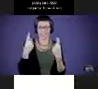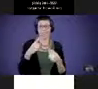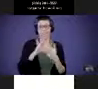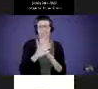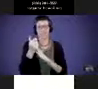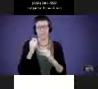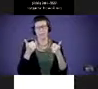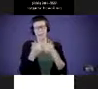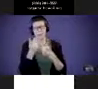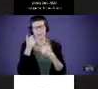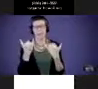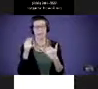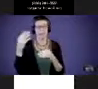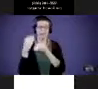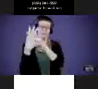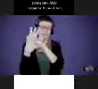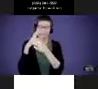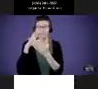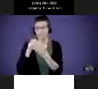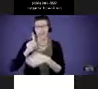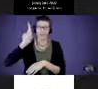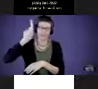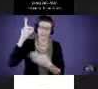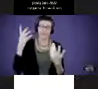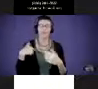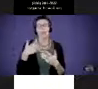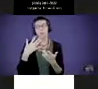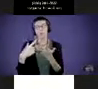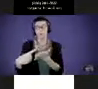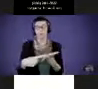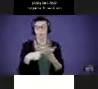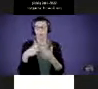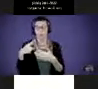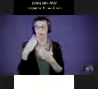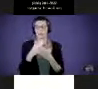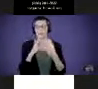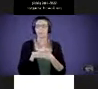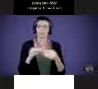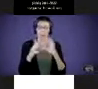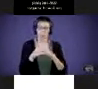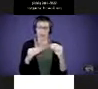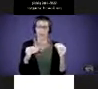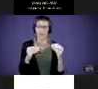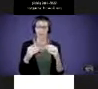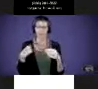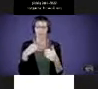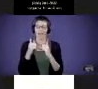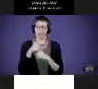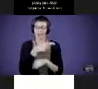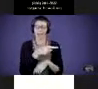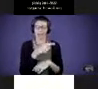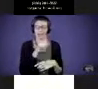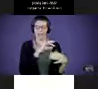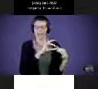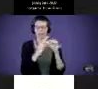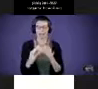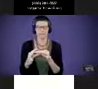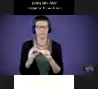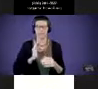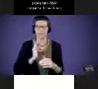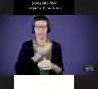So, I'll talk a little bit about some stories we had with him that relate to our experience